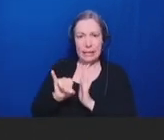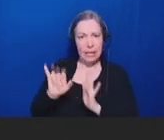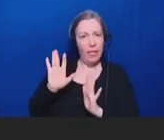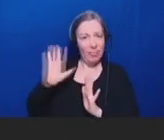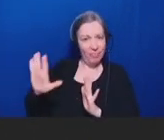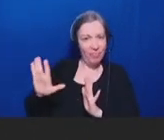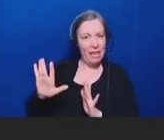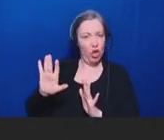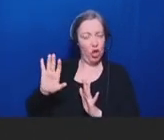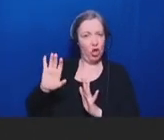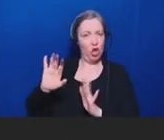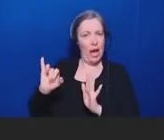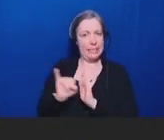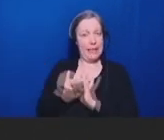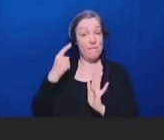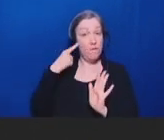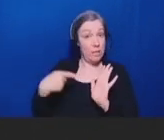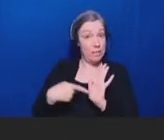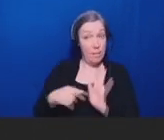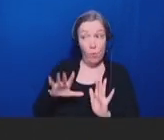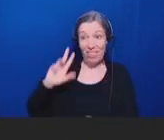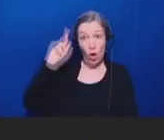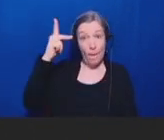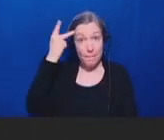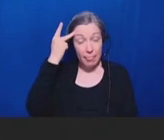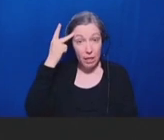have, such as like political or religious affiliation. And so, I think we really need